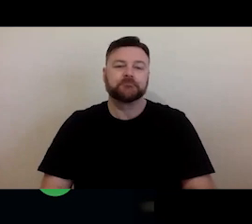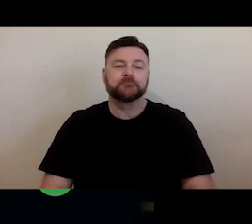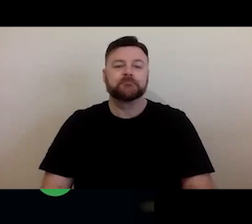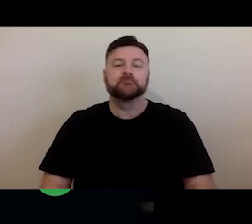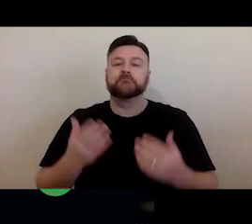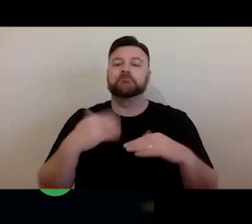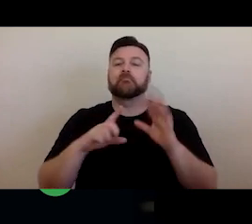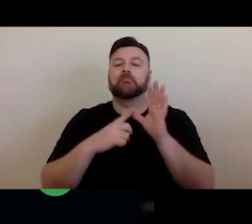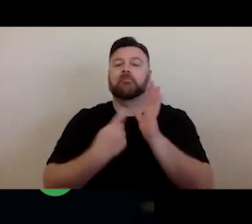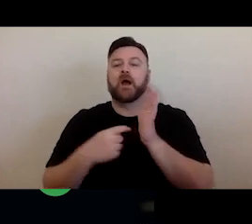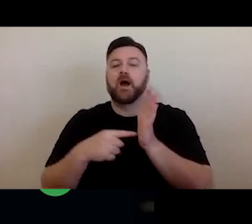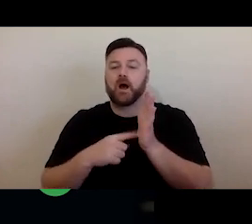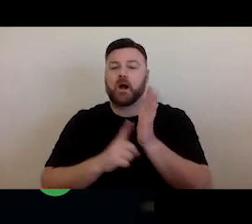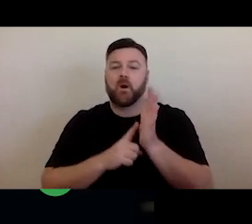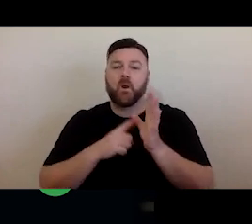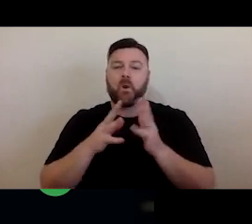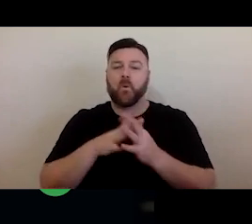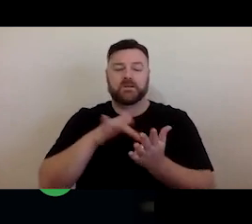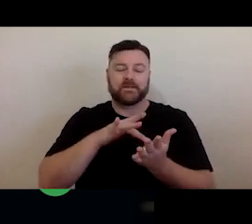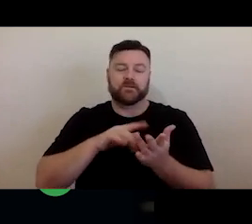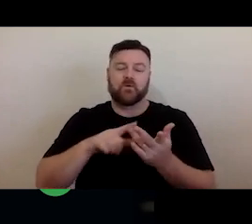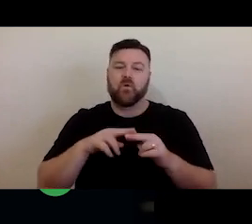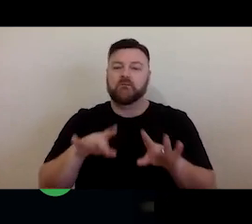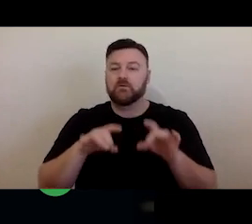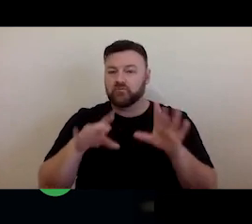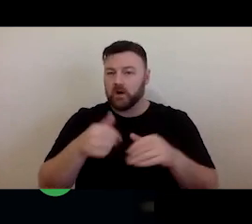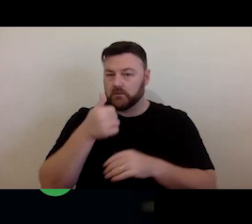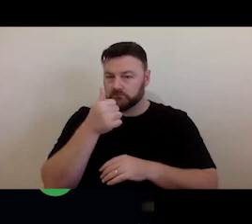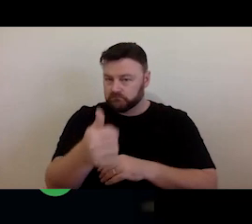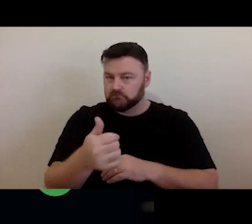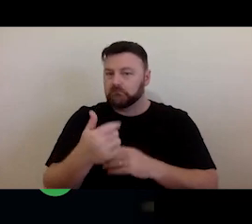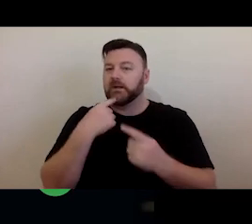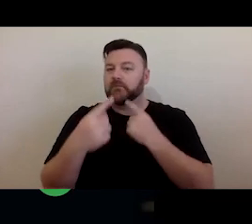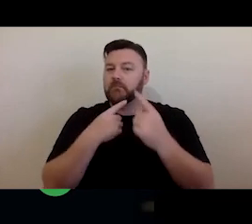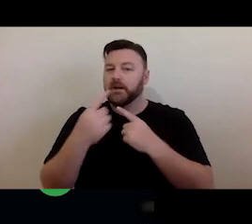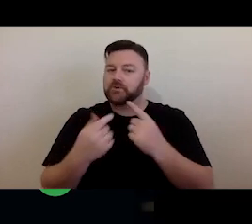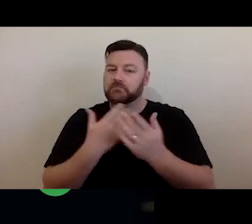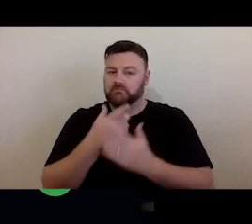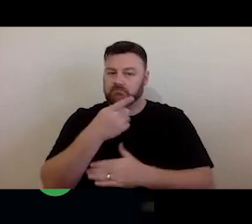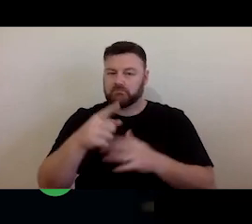Arts Law Centre of Australia has a good set of resources. It is a bit broader,